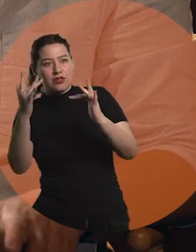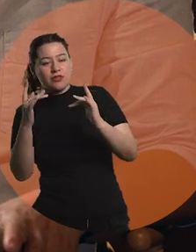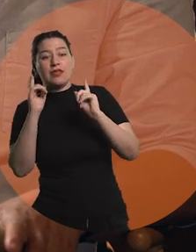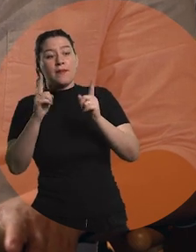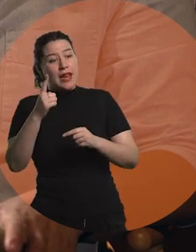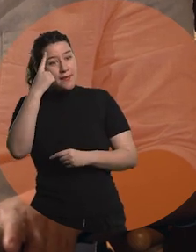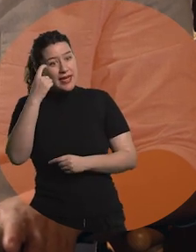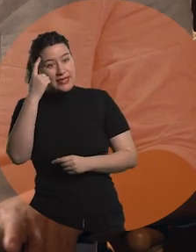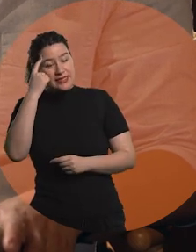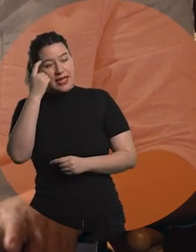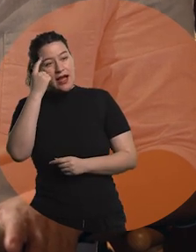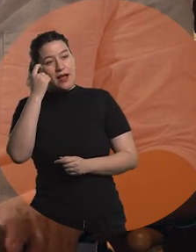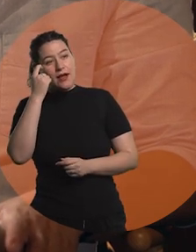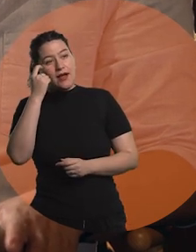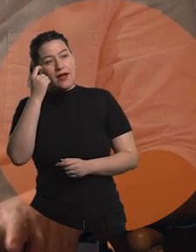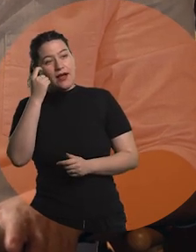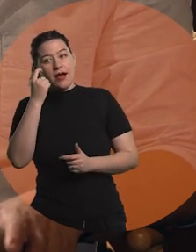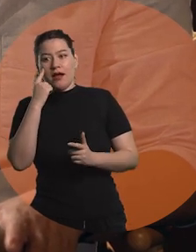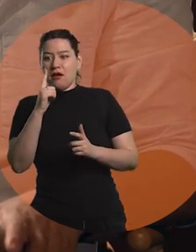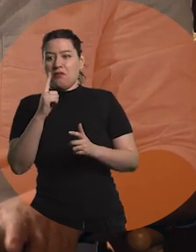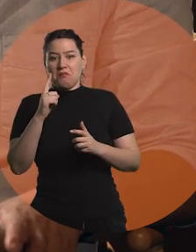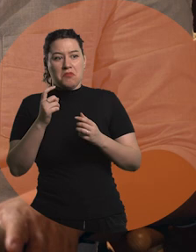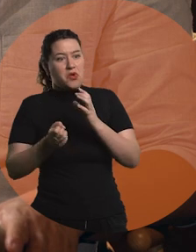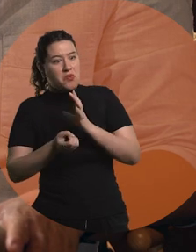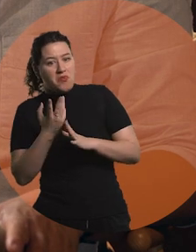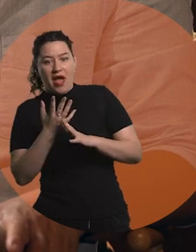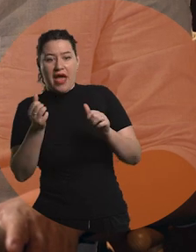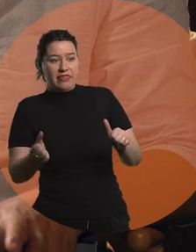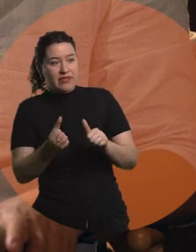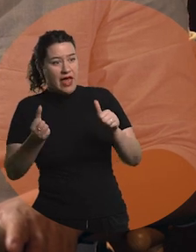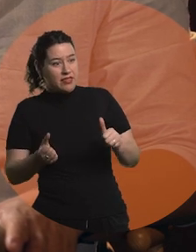and your experience undertaking different activities,